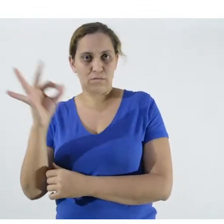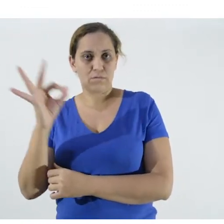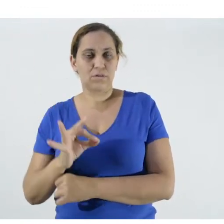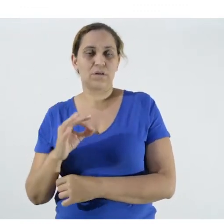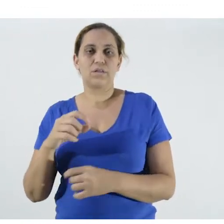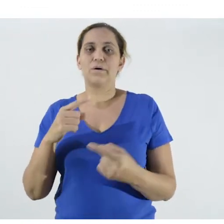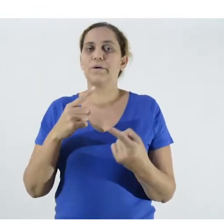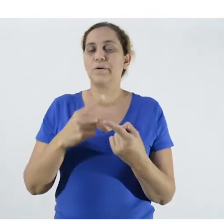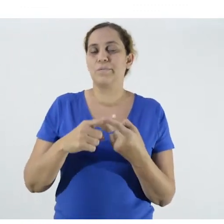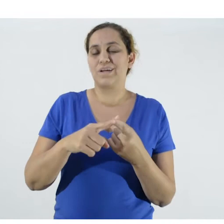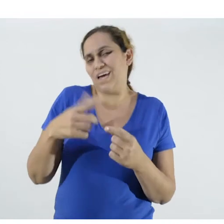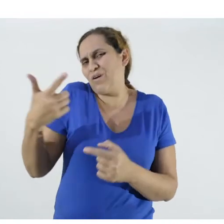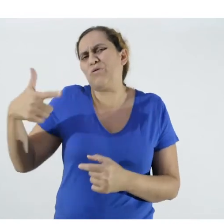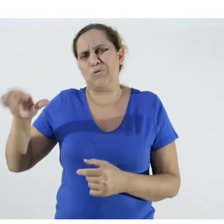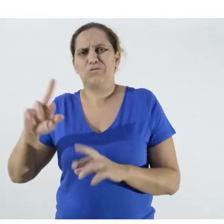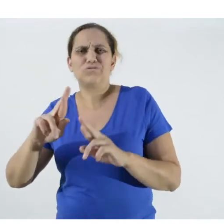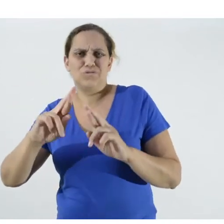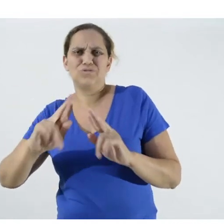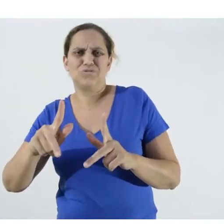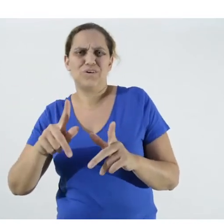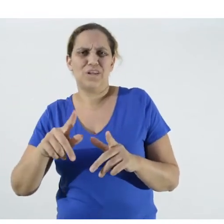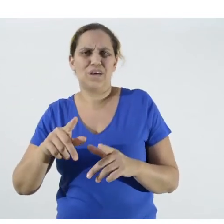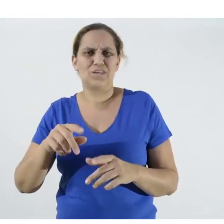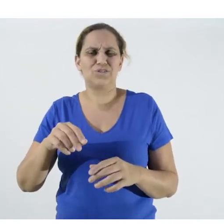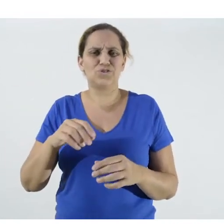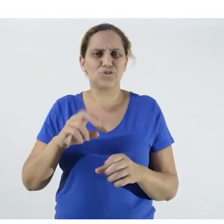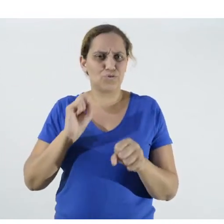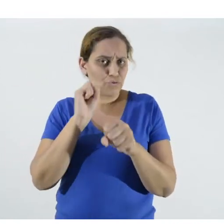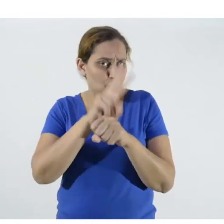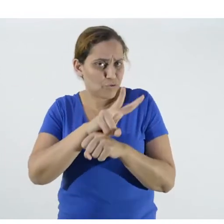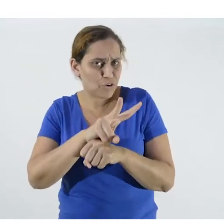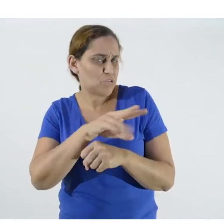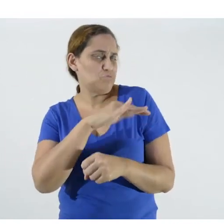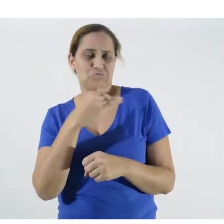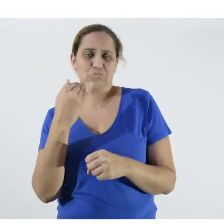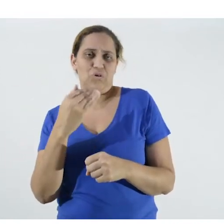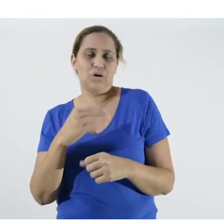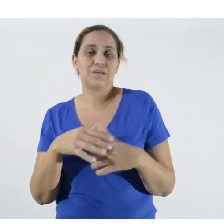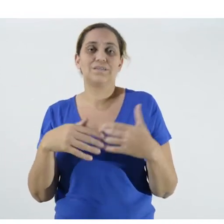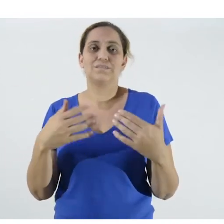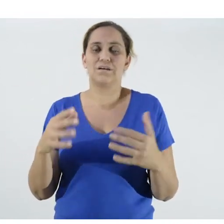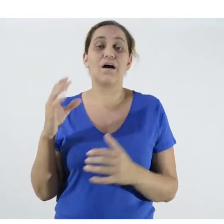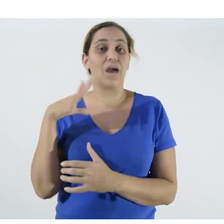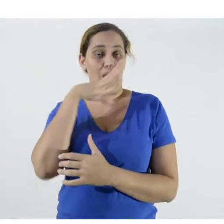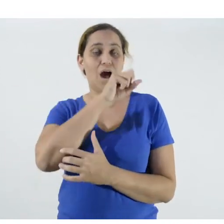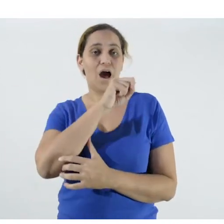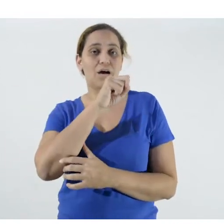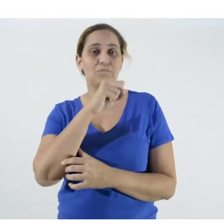because it doesn't kill the virus. As it will have to be fast, it'll be just the two of you doing what needs to be done,